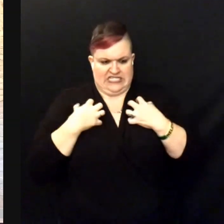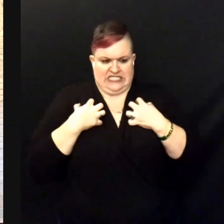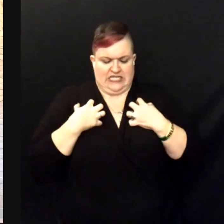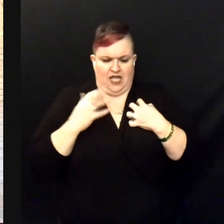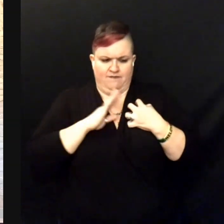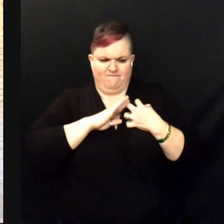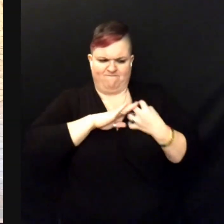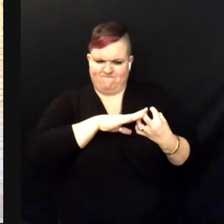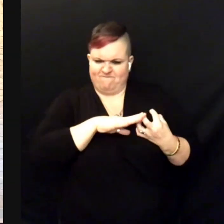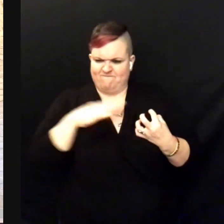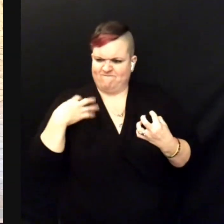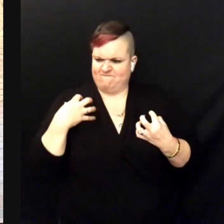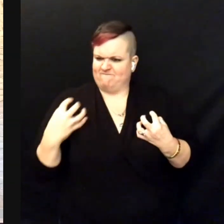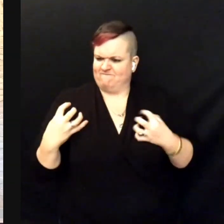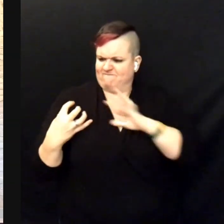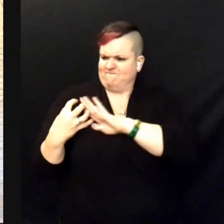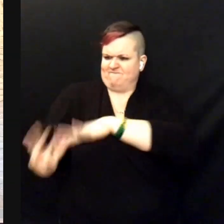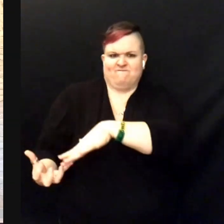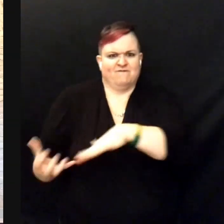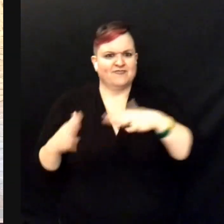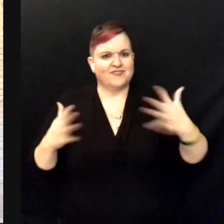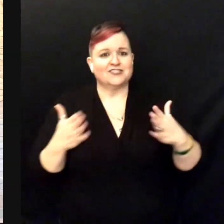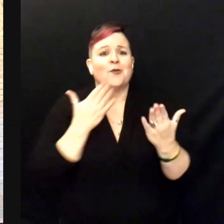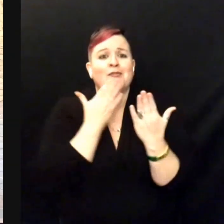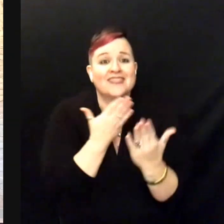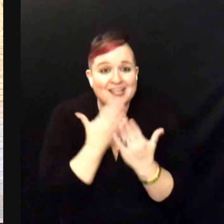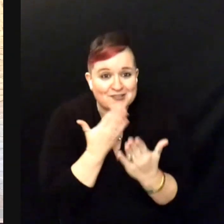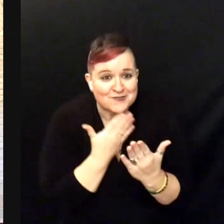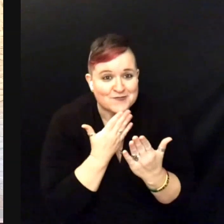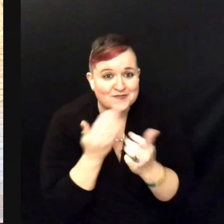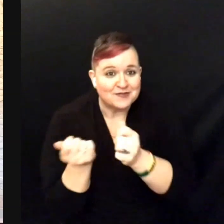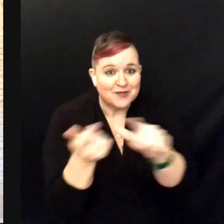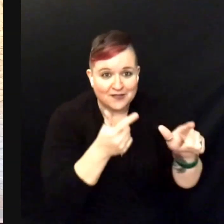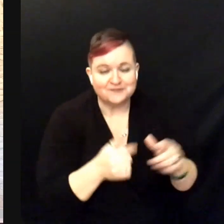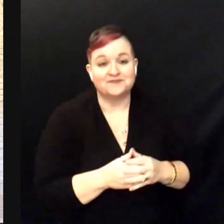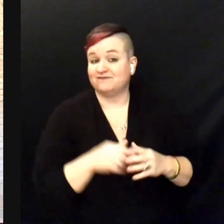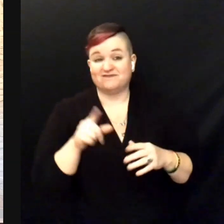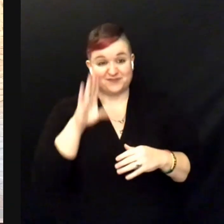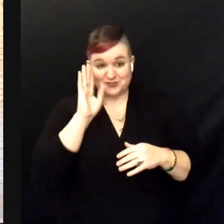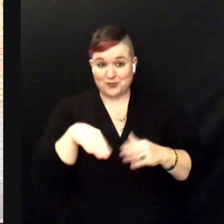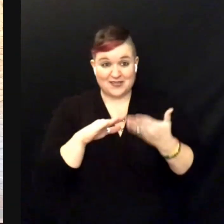So, thank you from the bottom of my heart. Community is so important